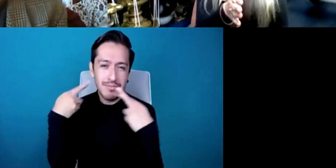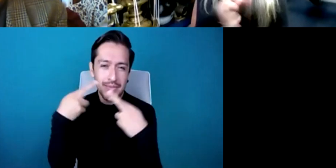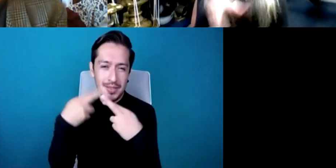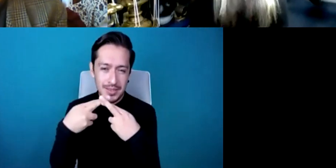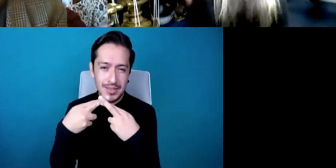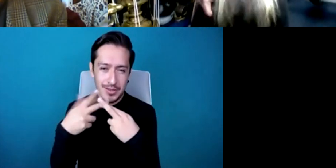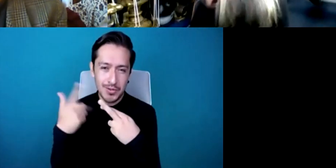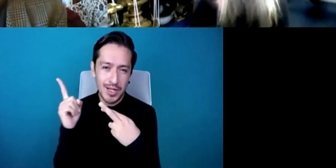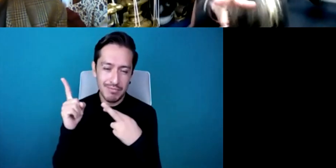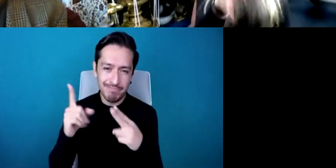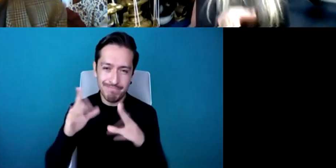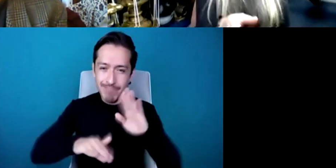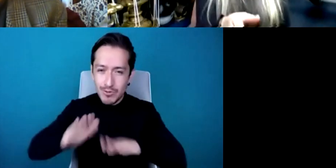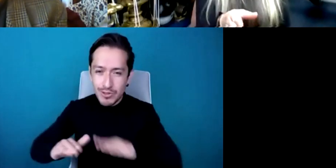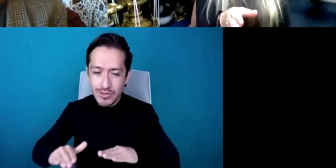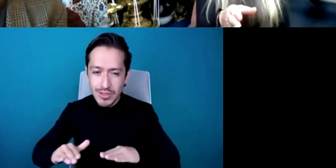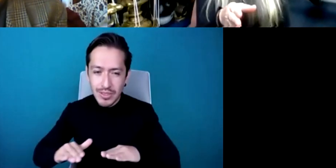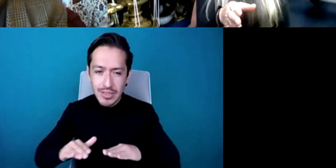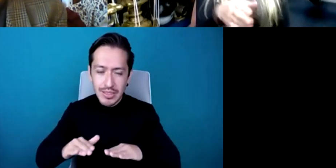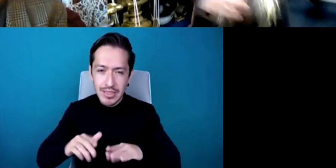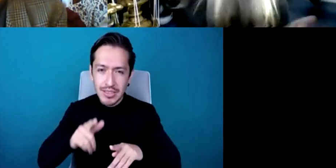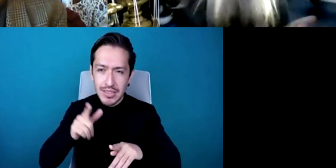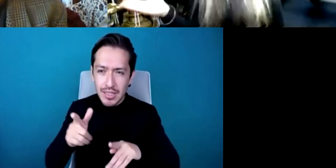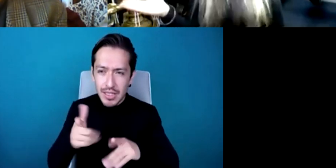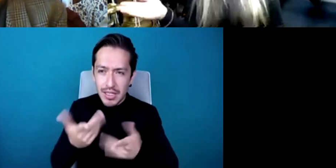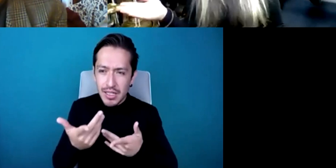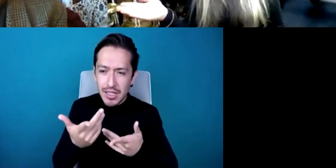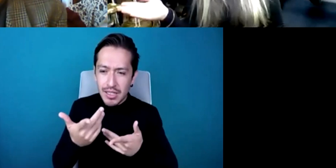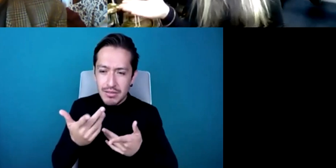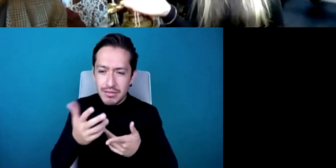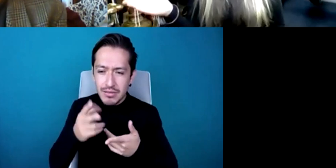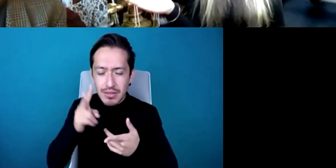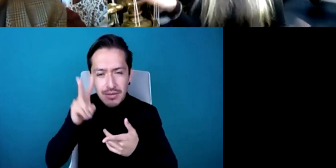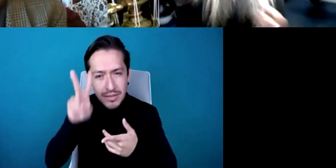create a different landscape for that individual he didn't know what that was so he was putting